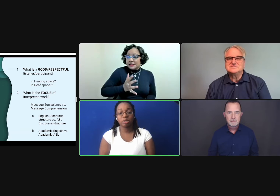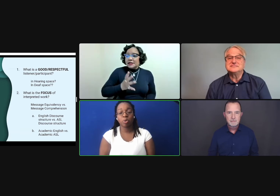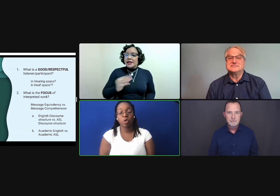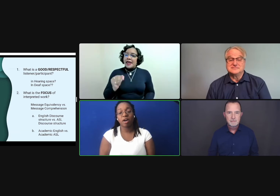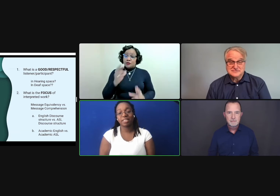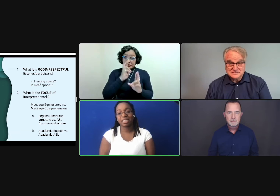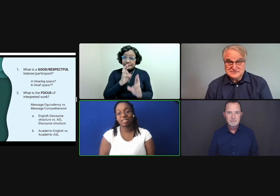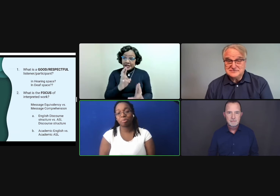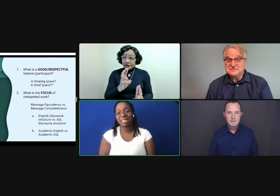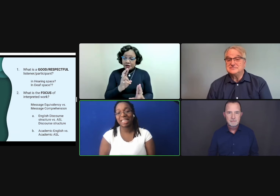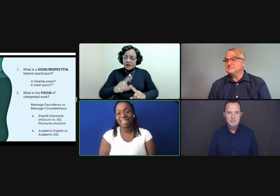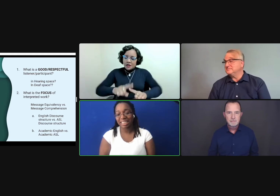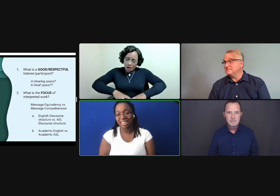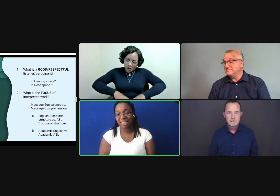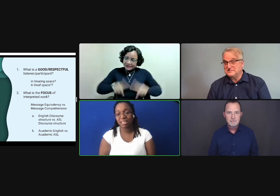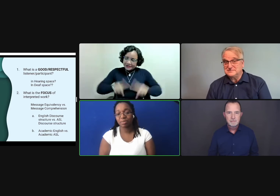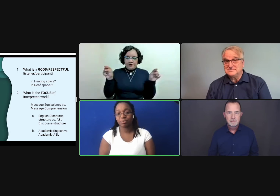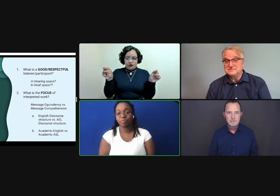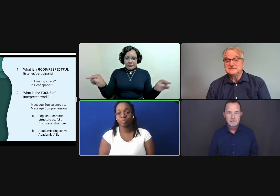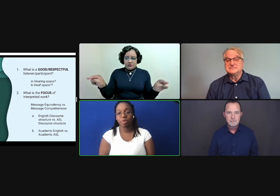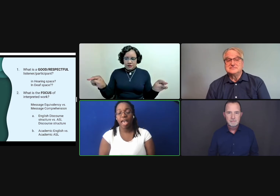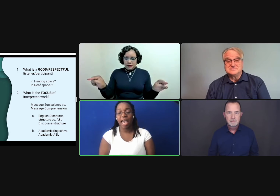there's more of a sense of politeness.